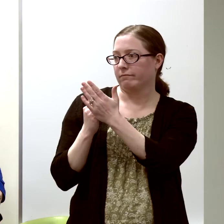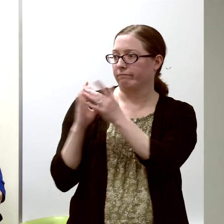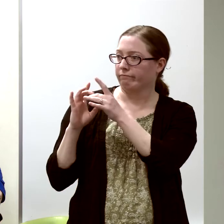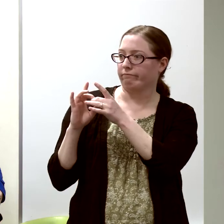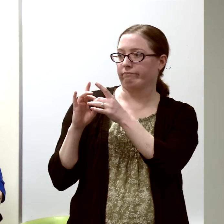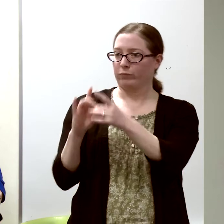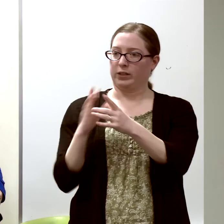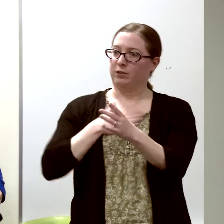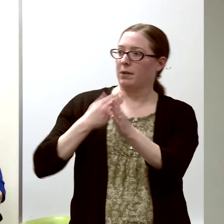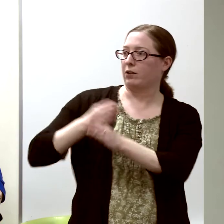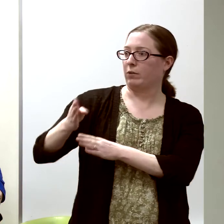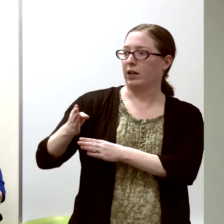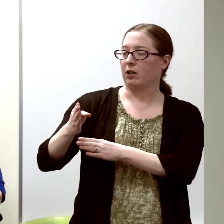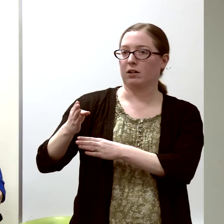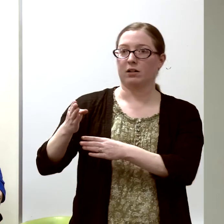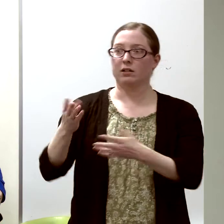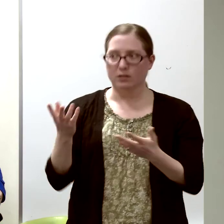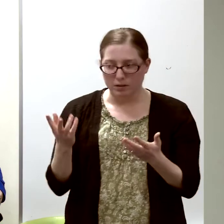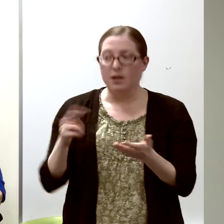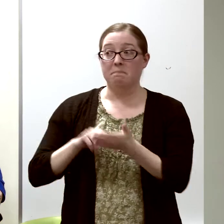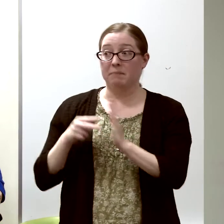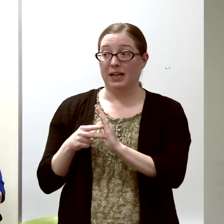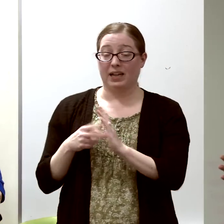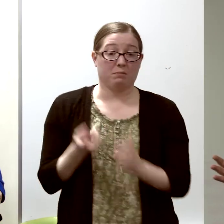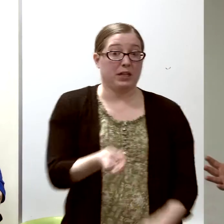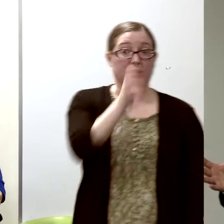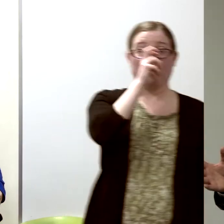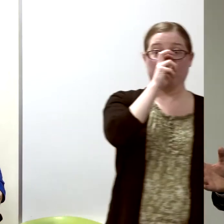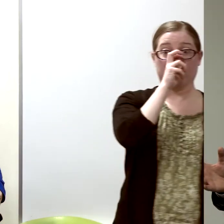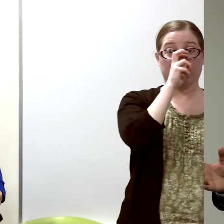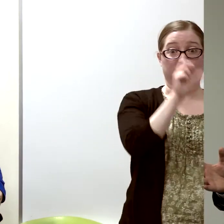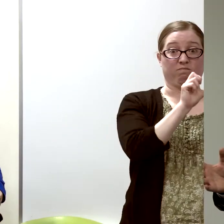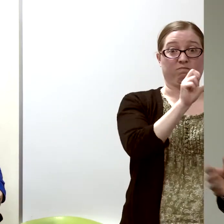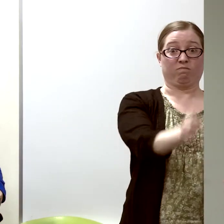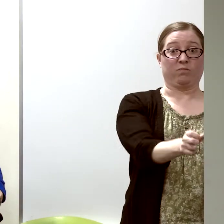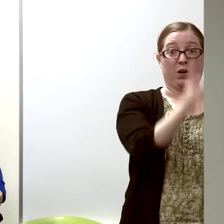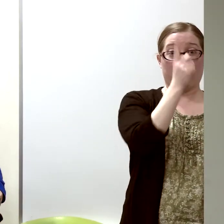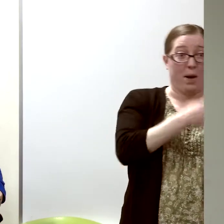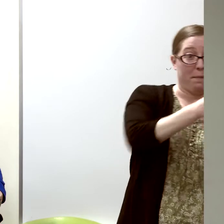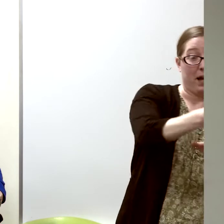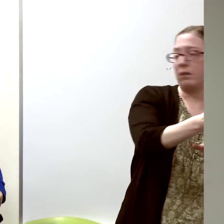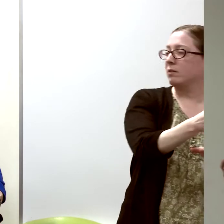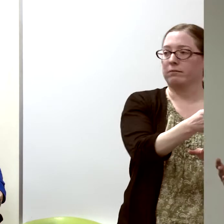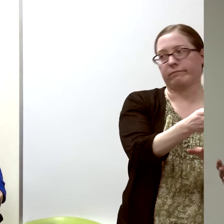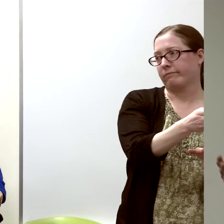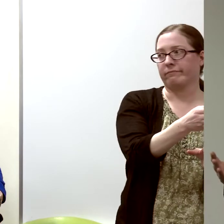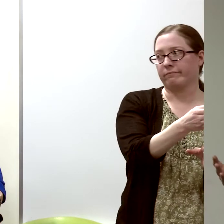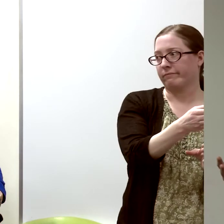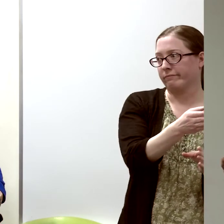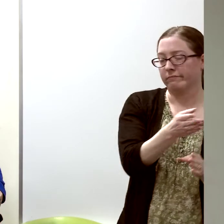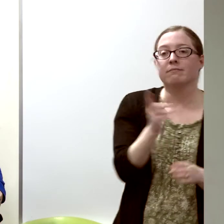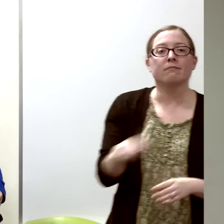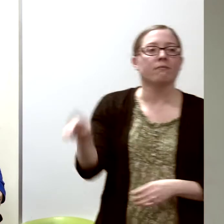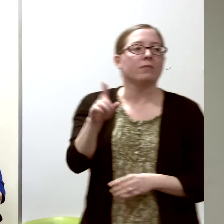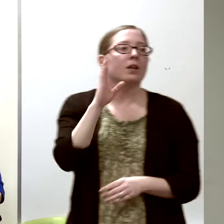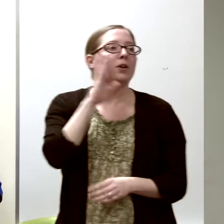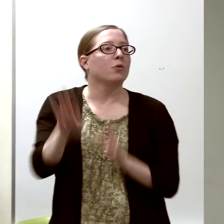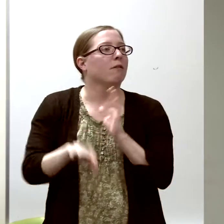was, "Don't be rigid." You're gonna find opportunities that you love,